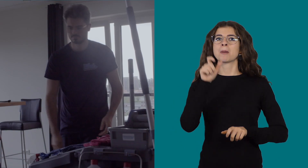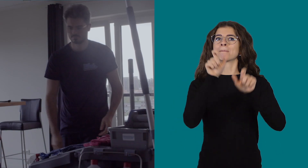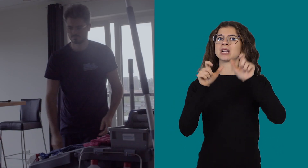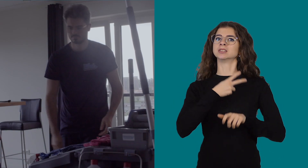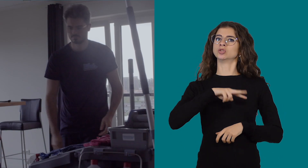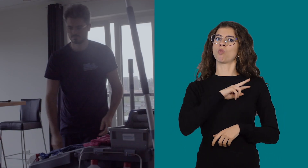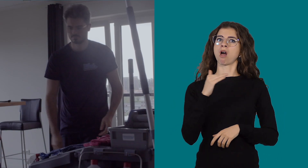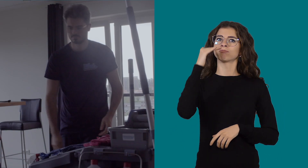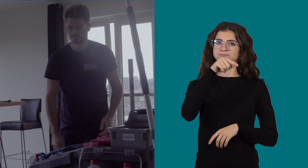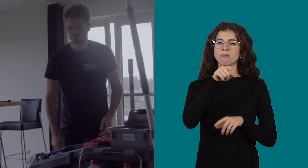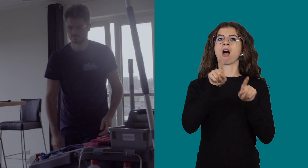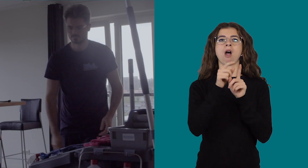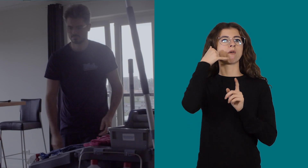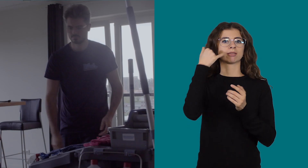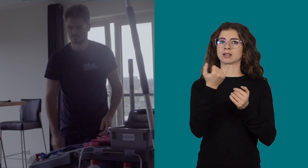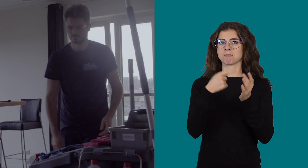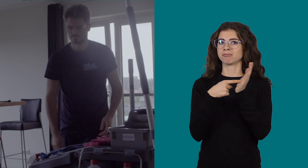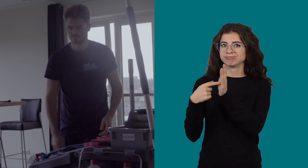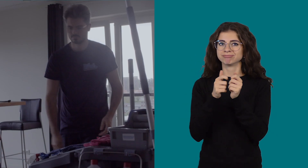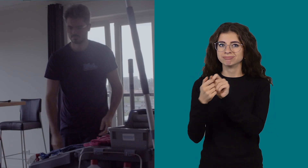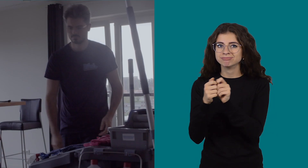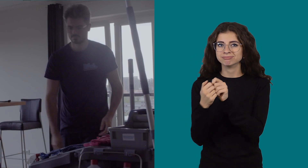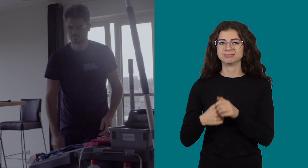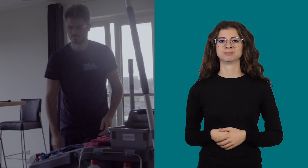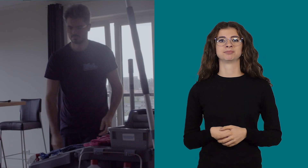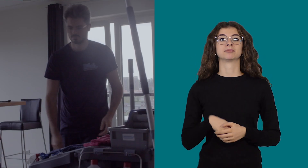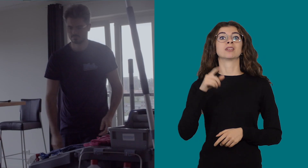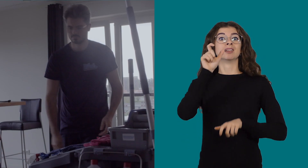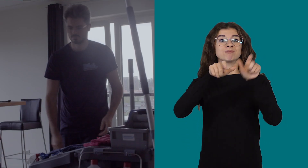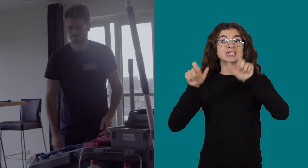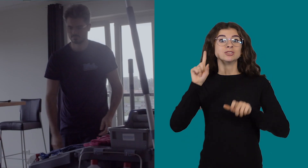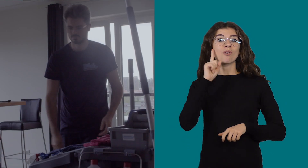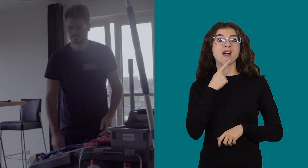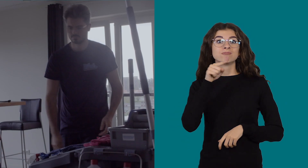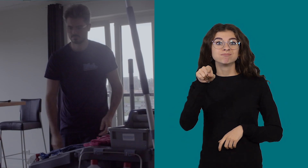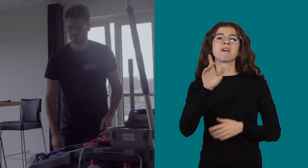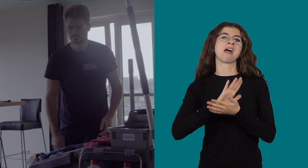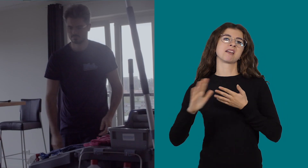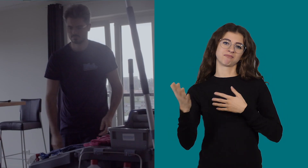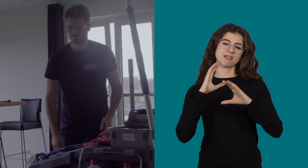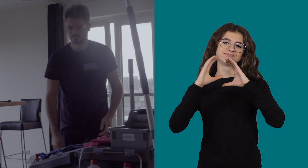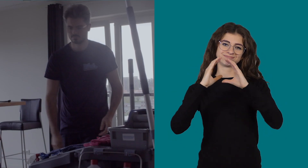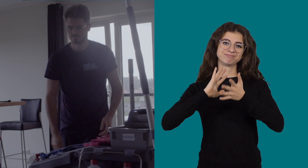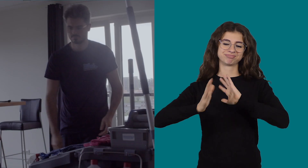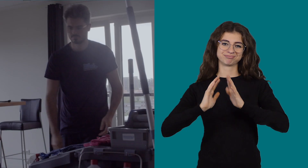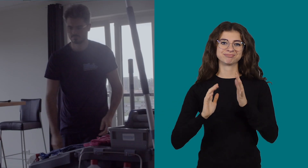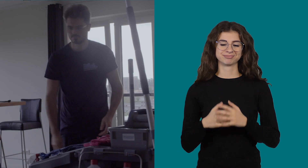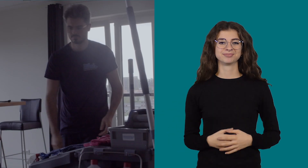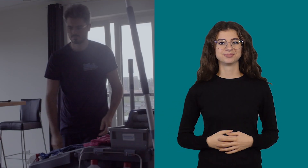The staff is also instructed via mobile, but with the deaf staff it is easy: They communicate in sign language.